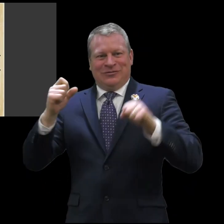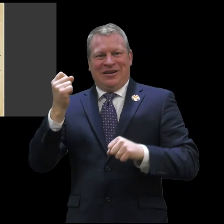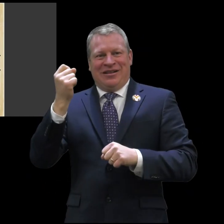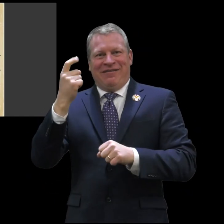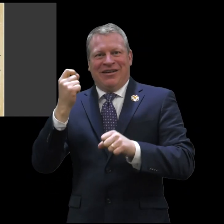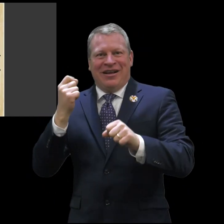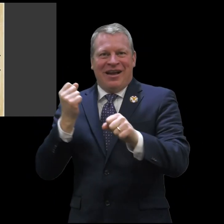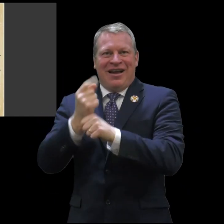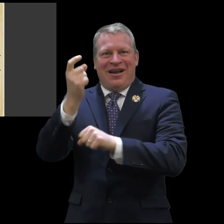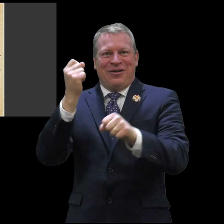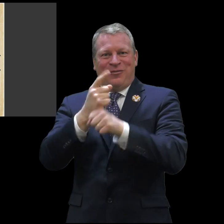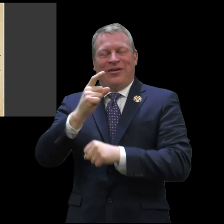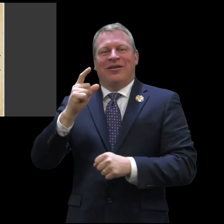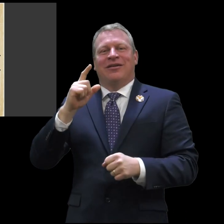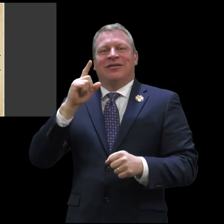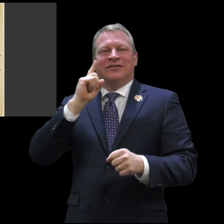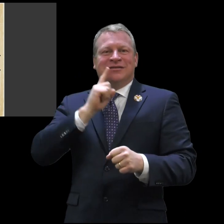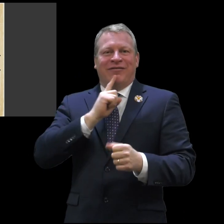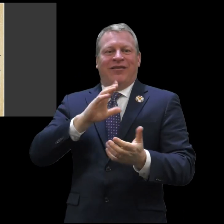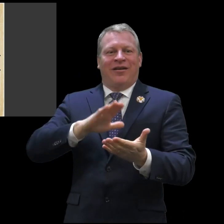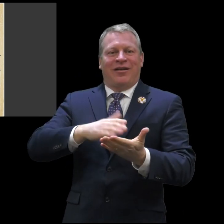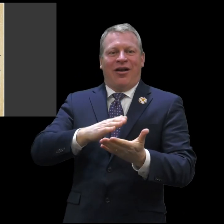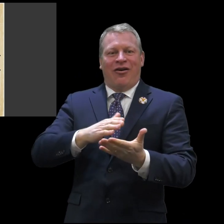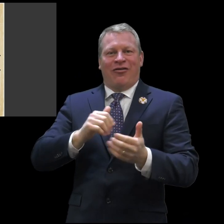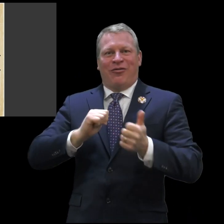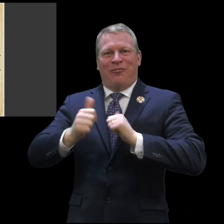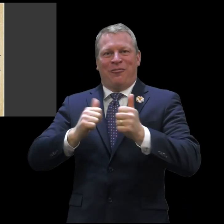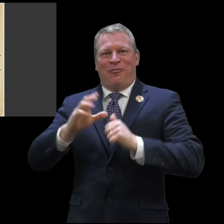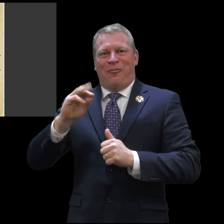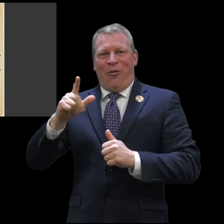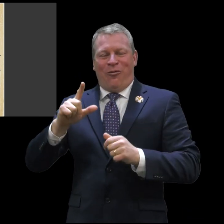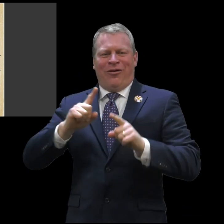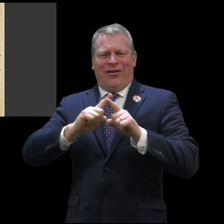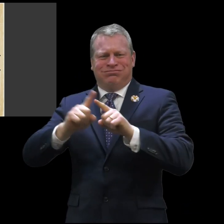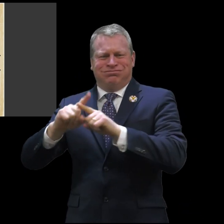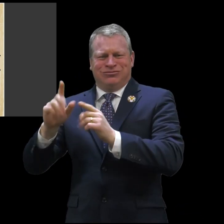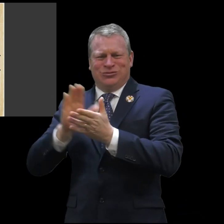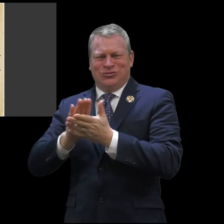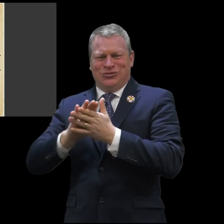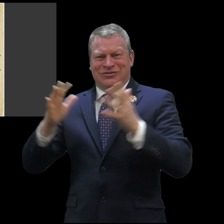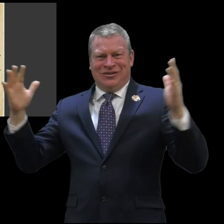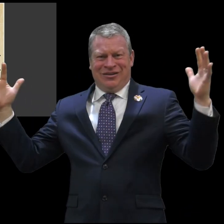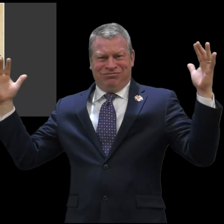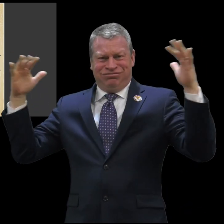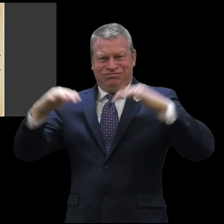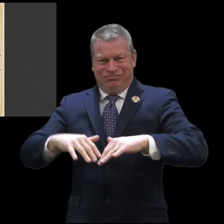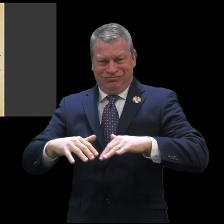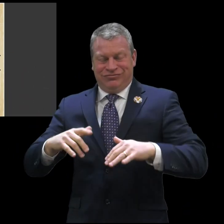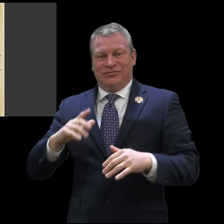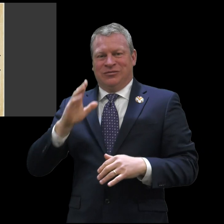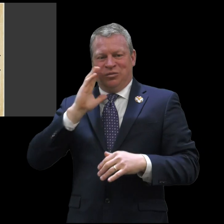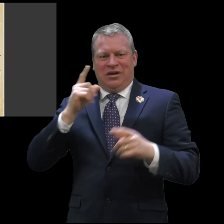ASD will host the 11th annual Deaf Culinary Bowl. Various schools will be